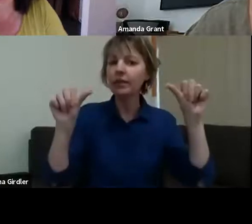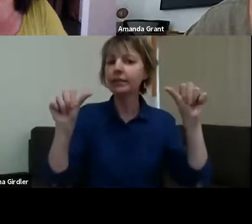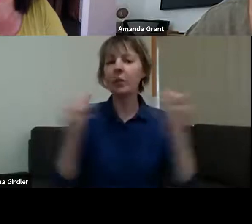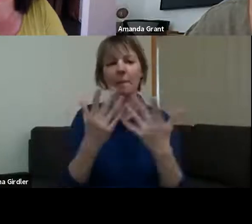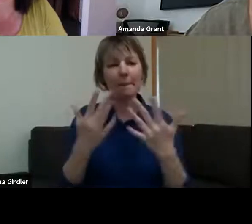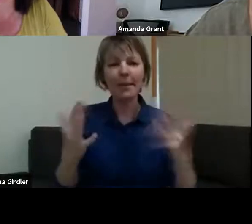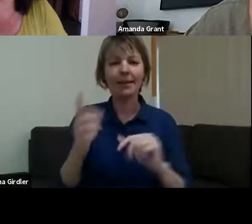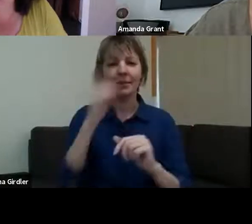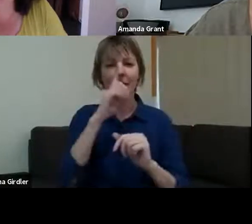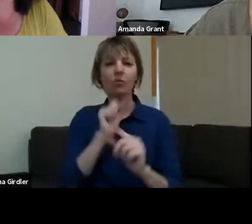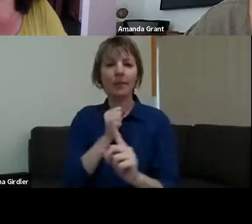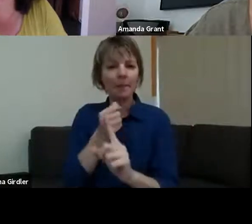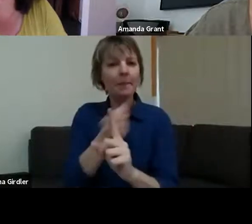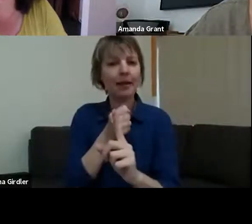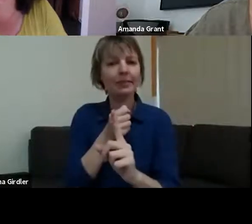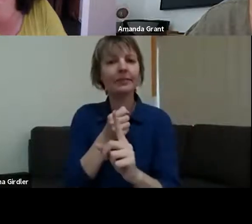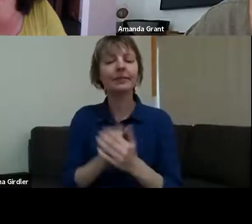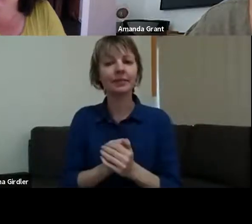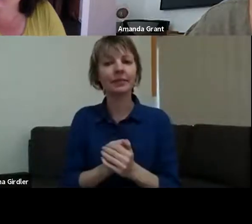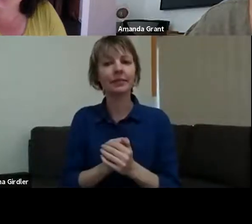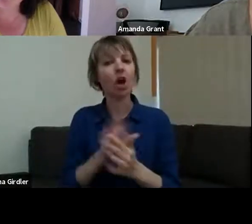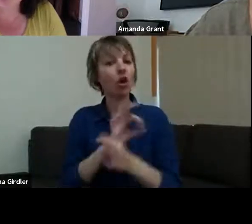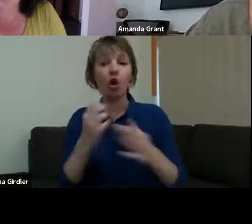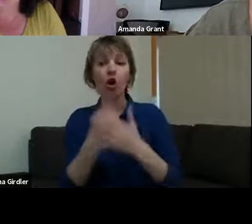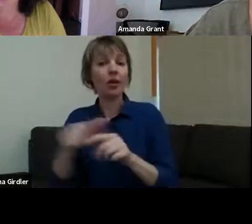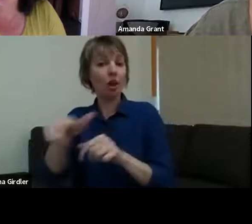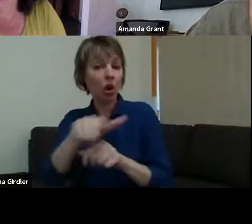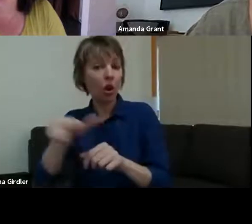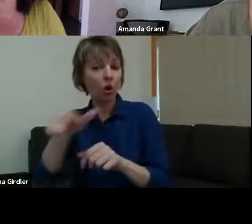just people that are involved in arts and cultural activities, but